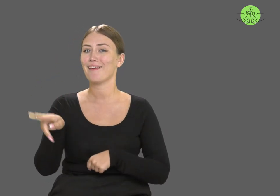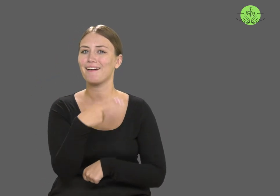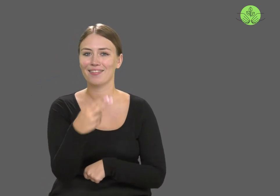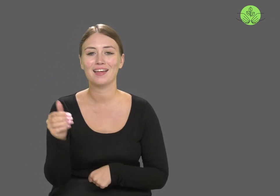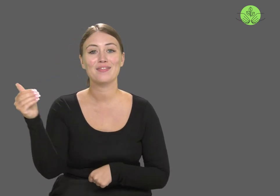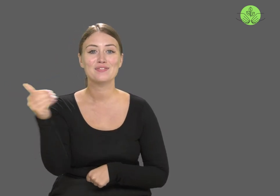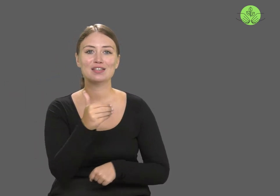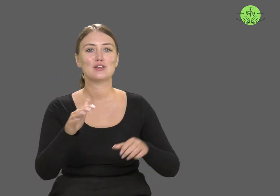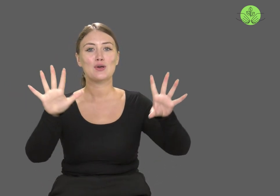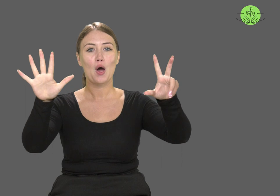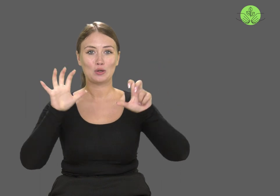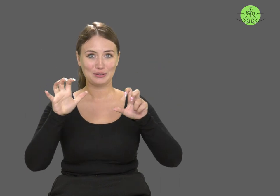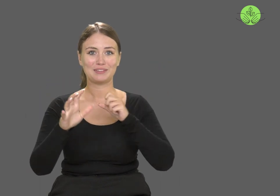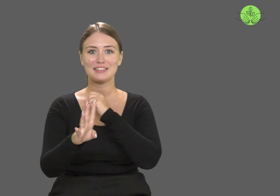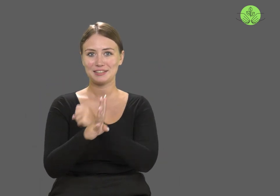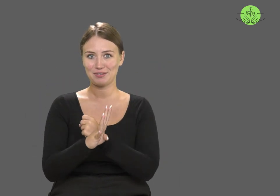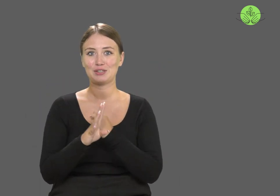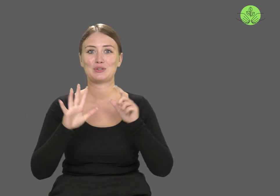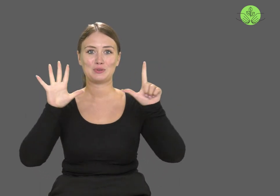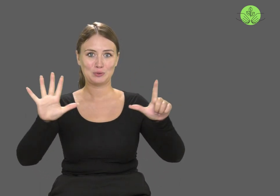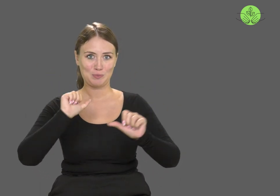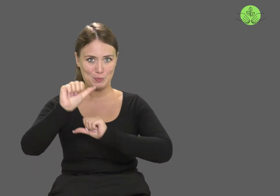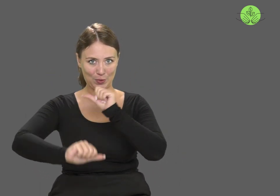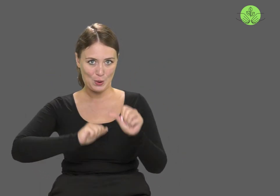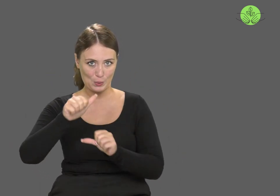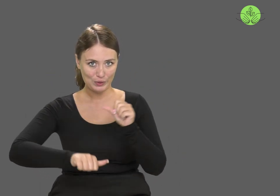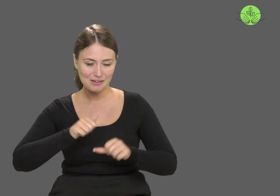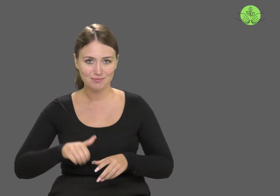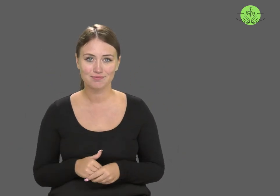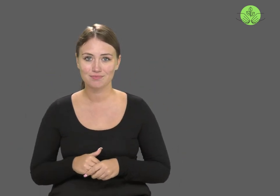only in 1897,